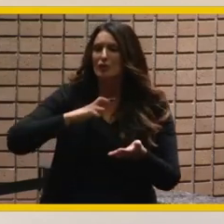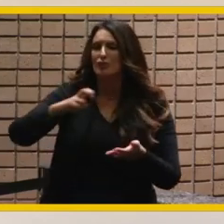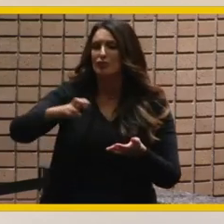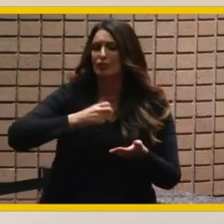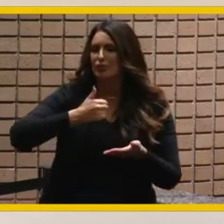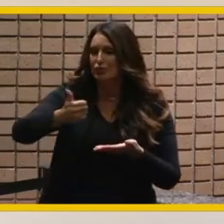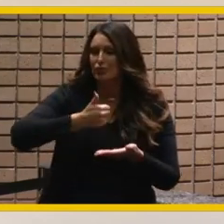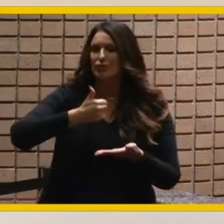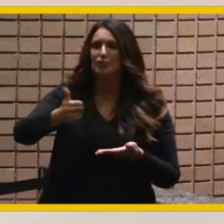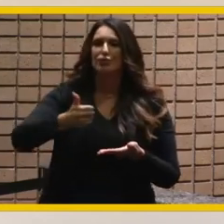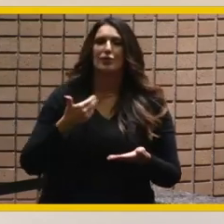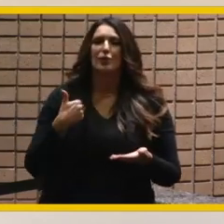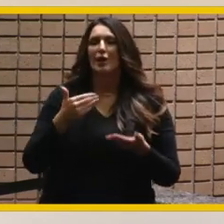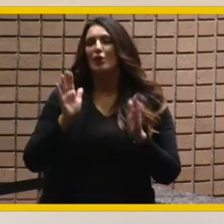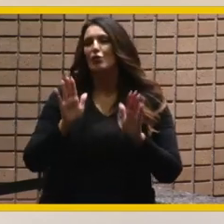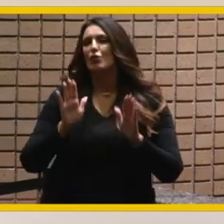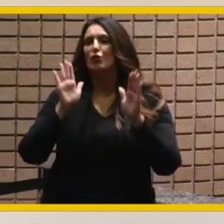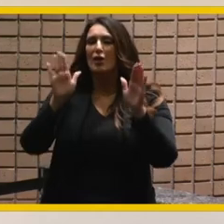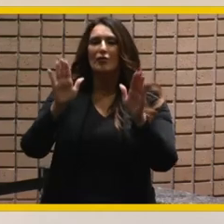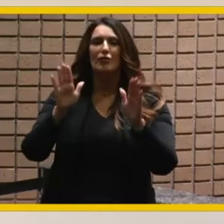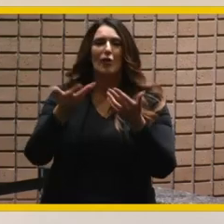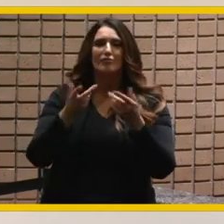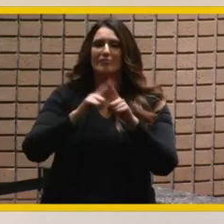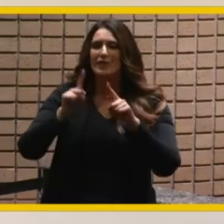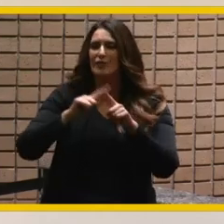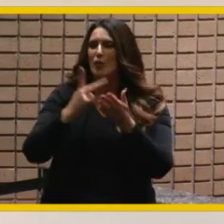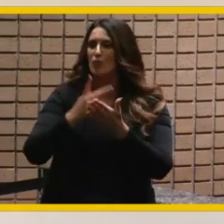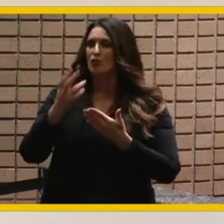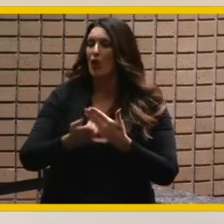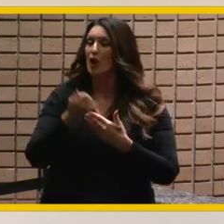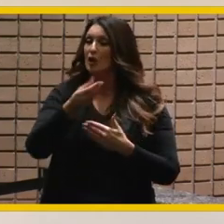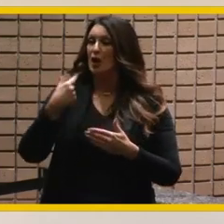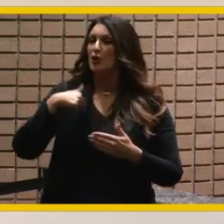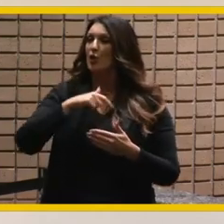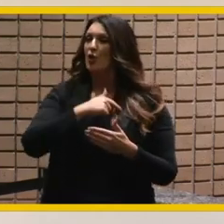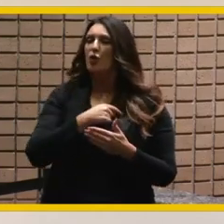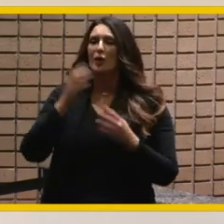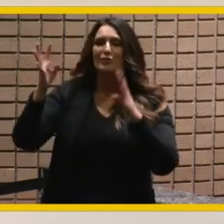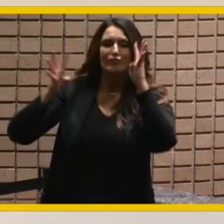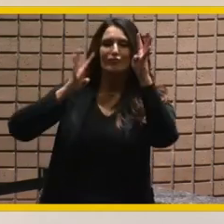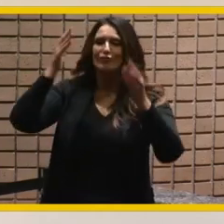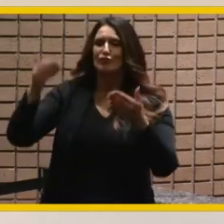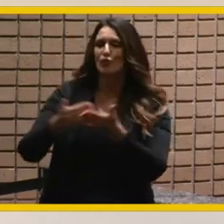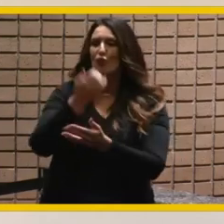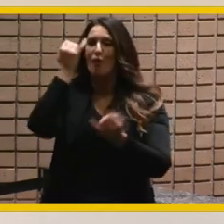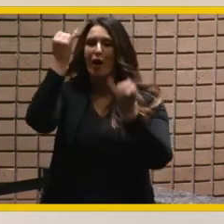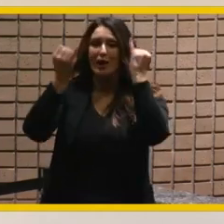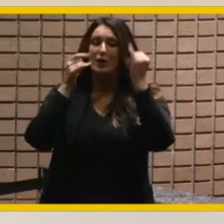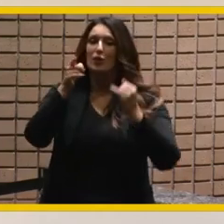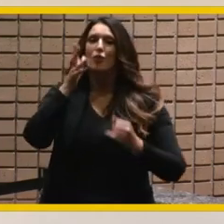had great separation projects and we embarked on some new innovative ideas you always encouraged